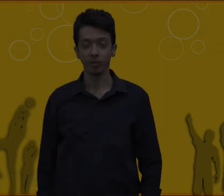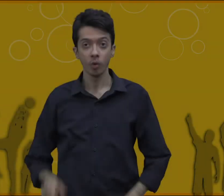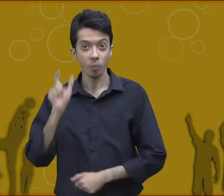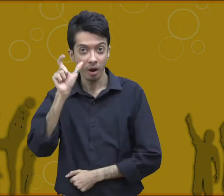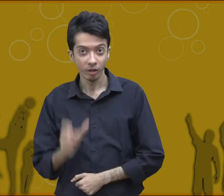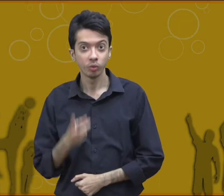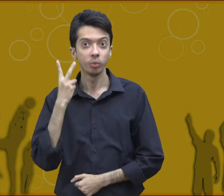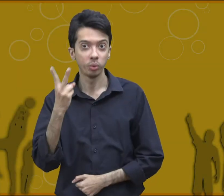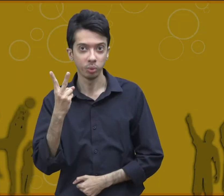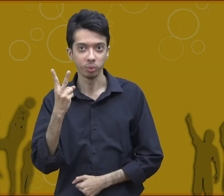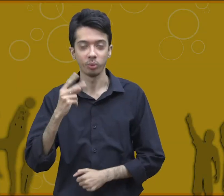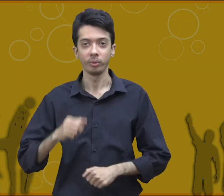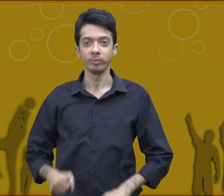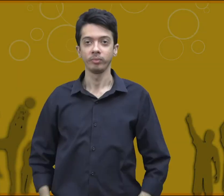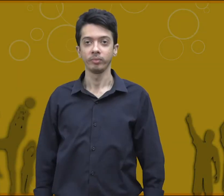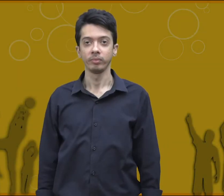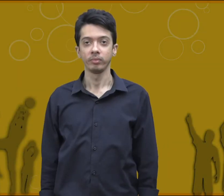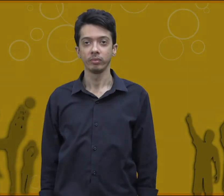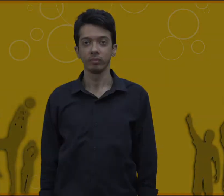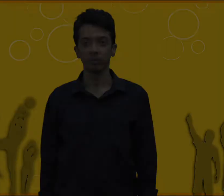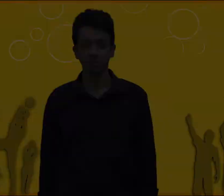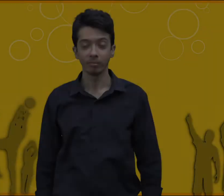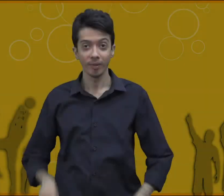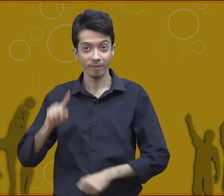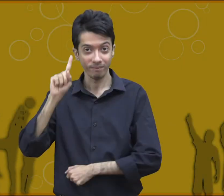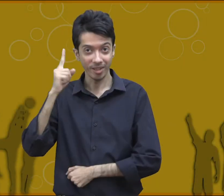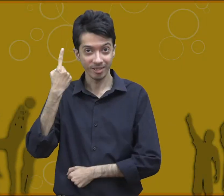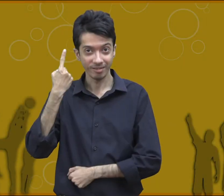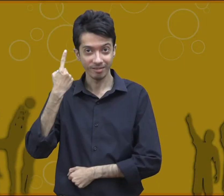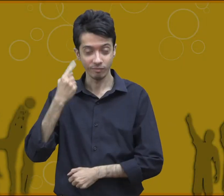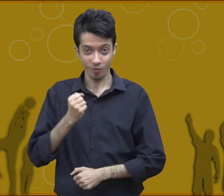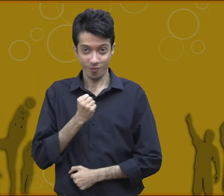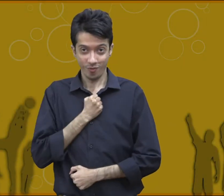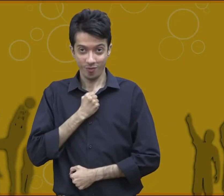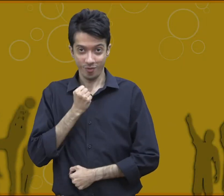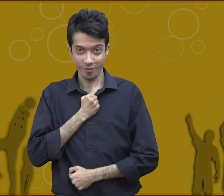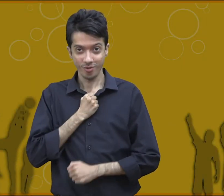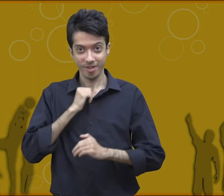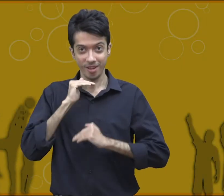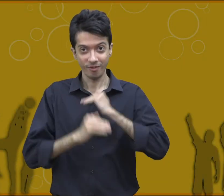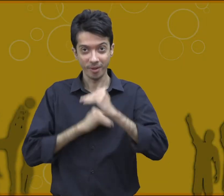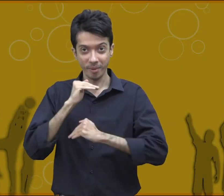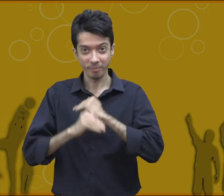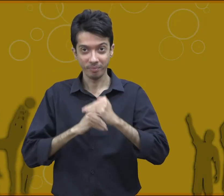there are two signs for developmental purpose first is personal developmental goals